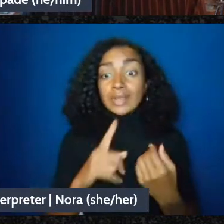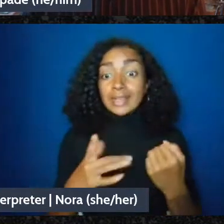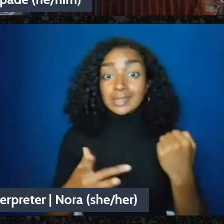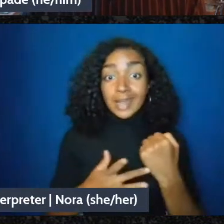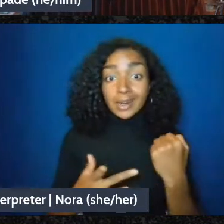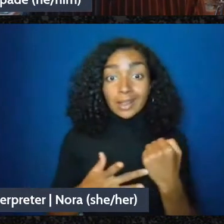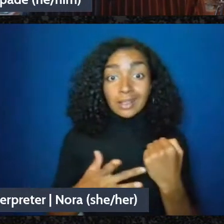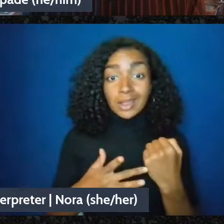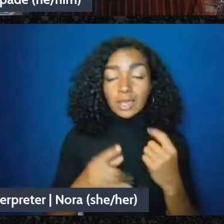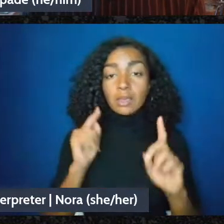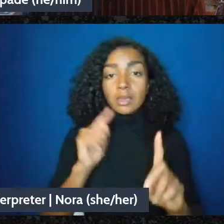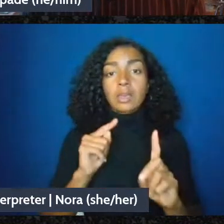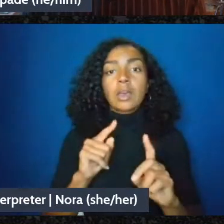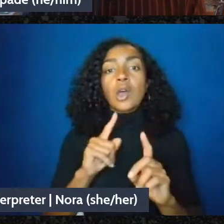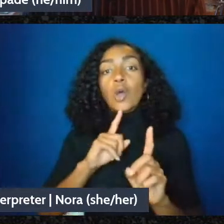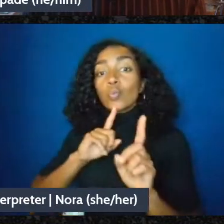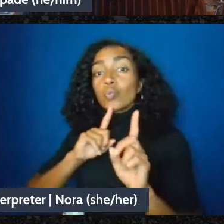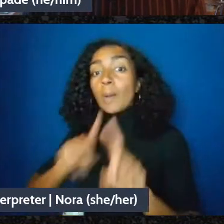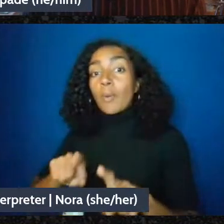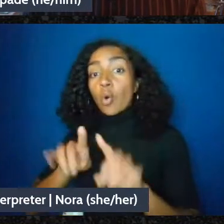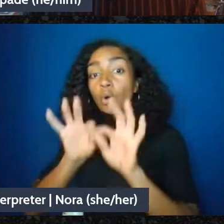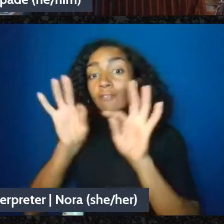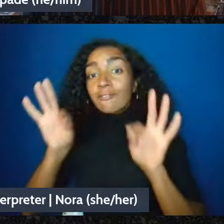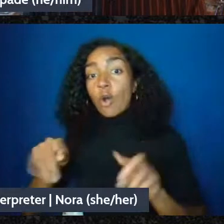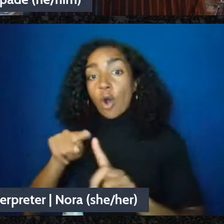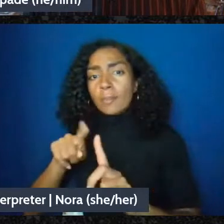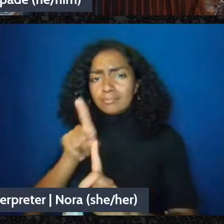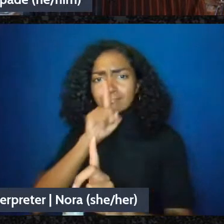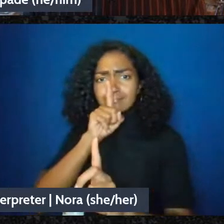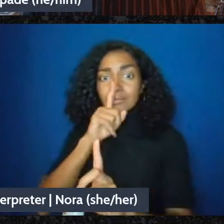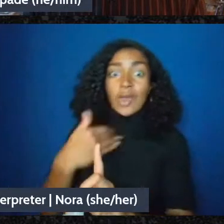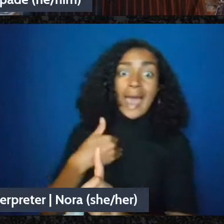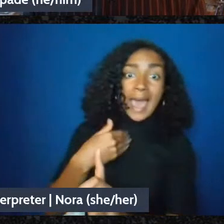form doesn't necessarily mean you have income - or you don't have income but if you think everything